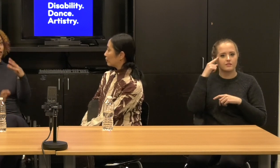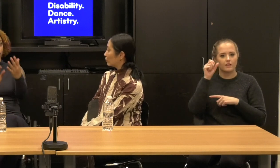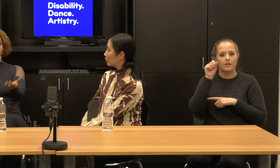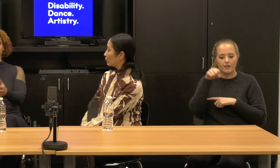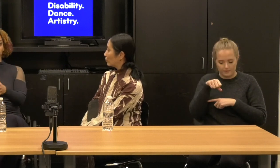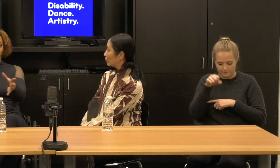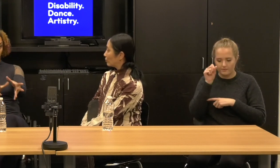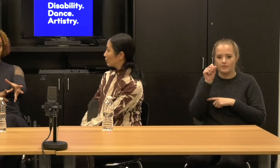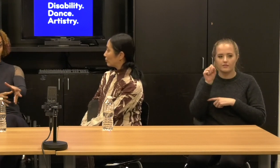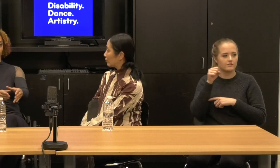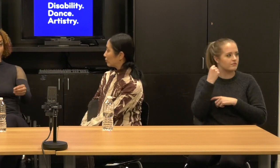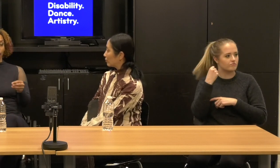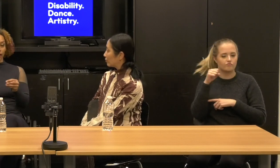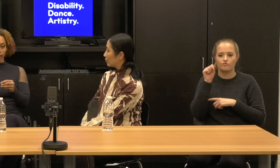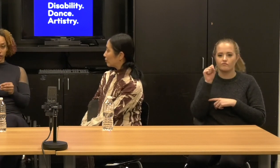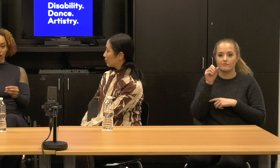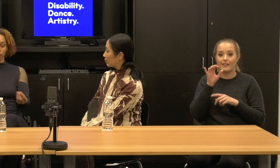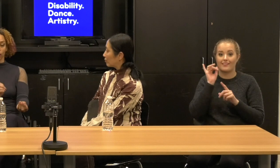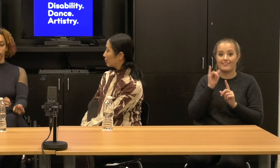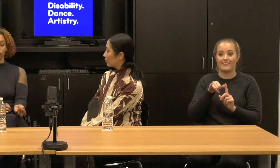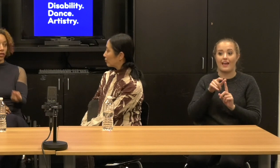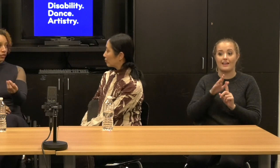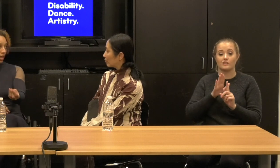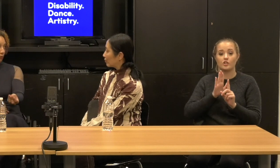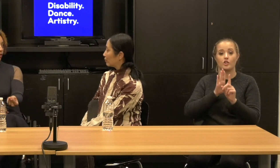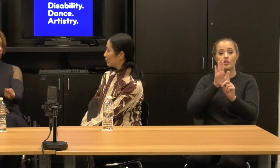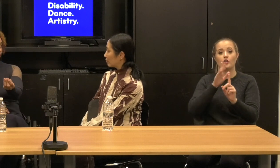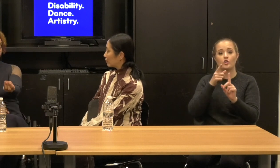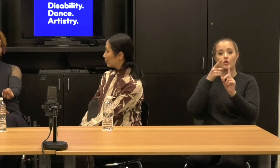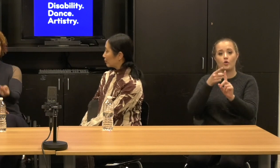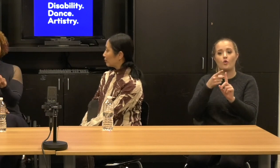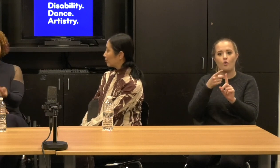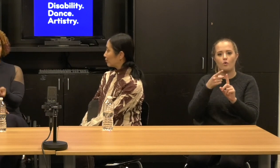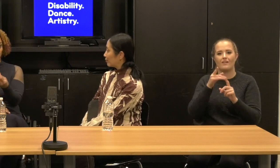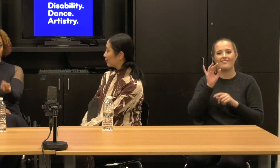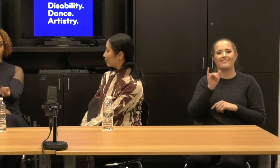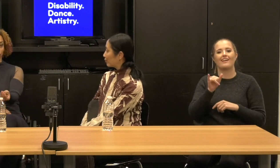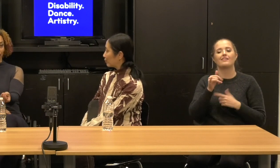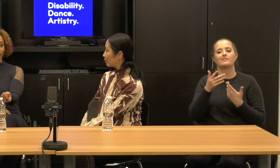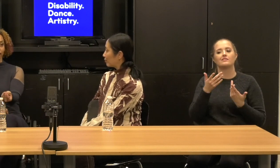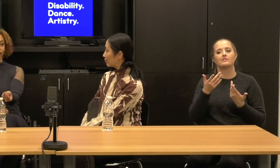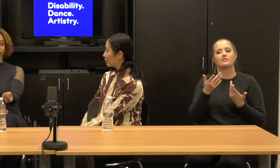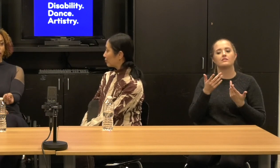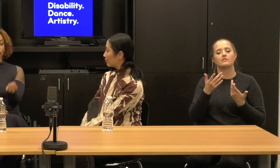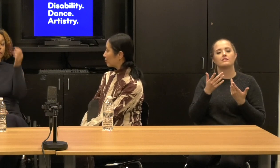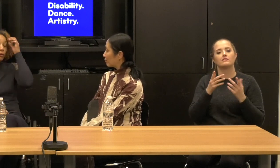And you know, that was for her and that time and content, a statement about that for the extraordinary physicality.